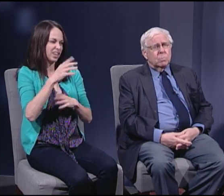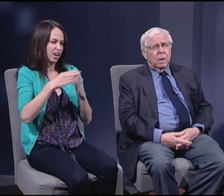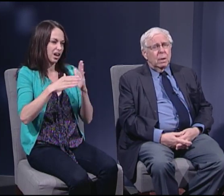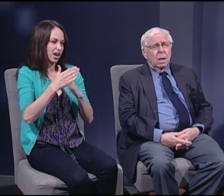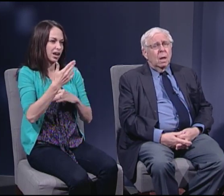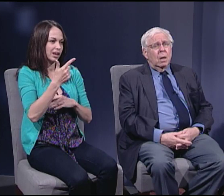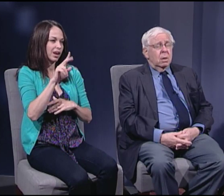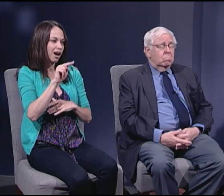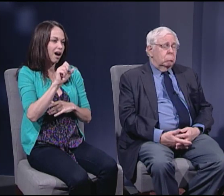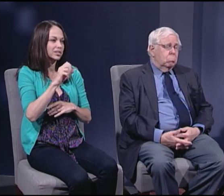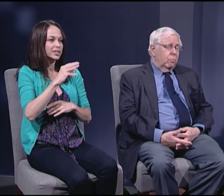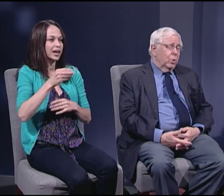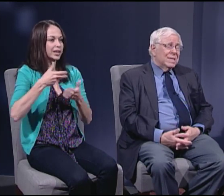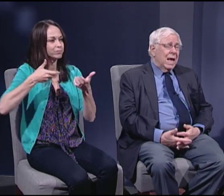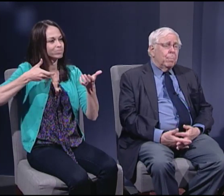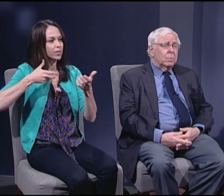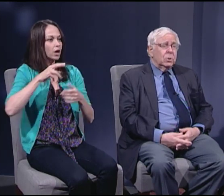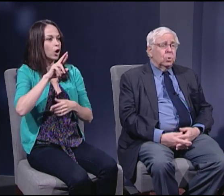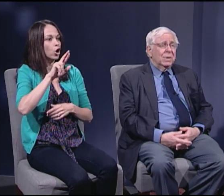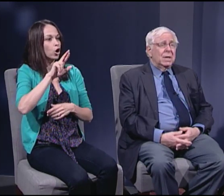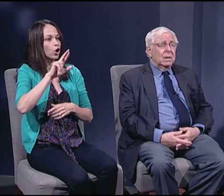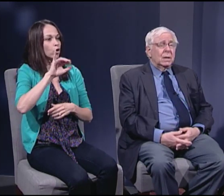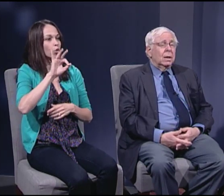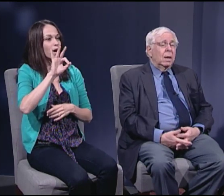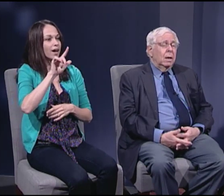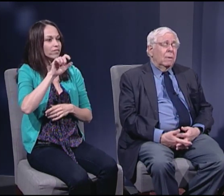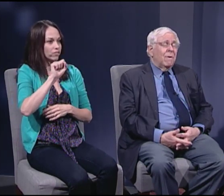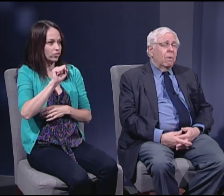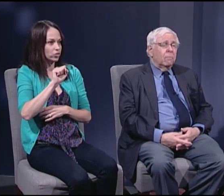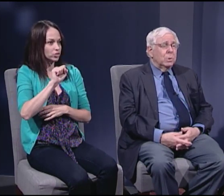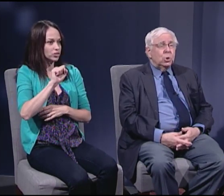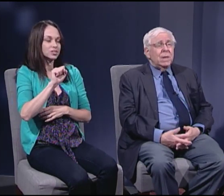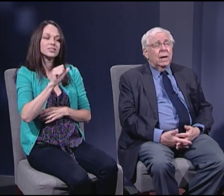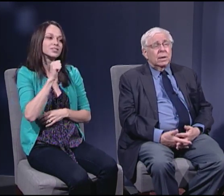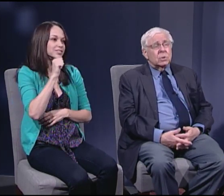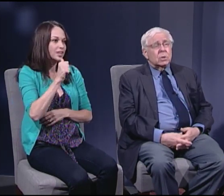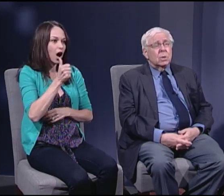But for example, it certainly didn't involved machine guns